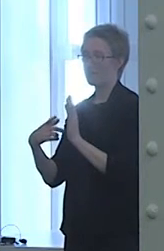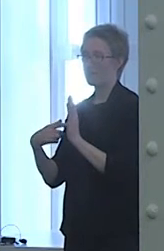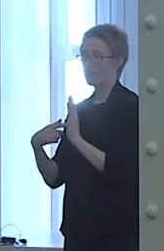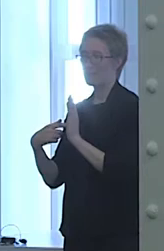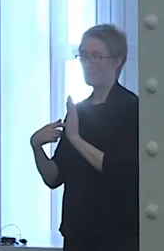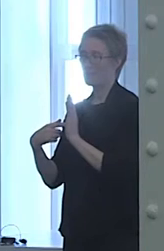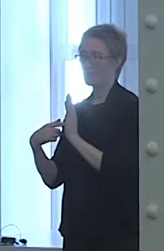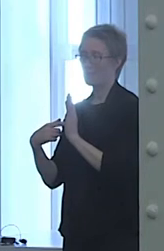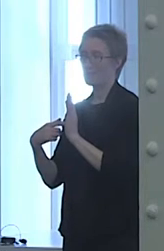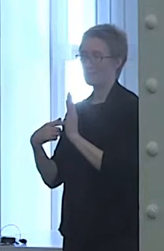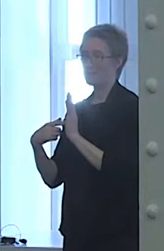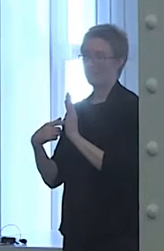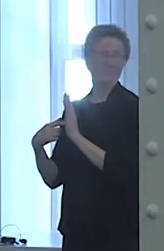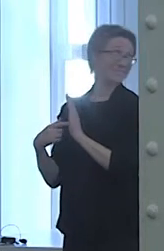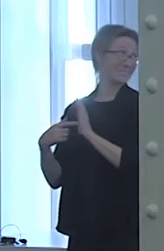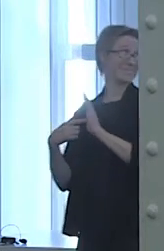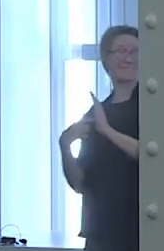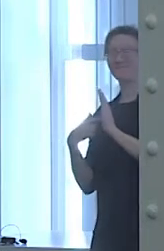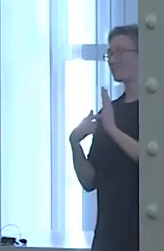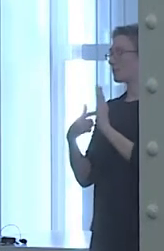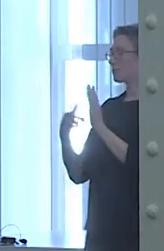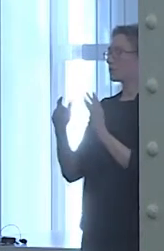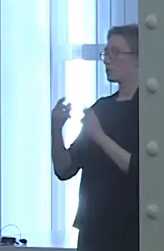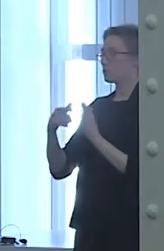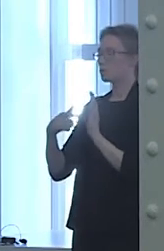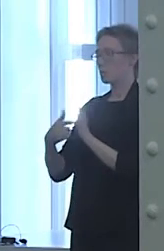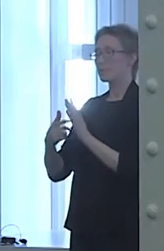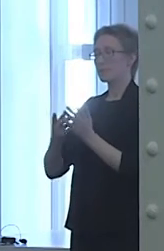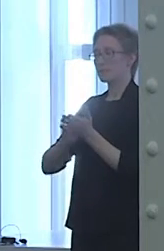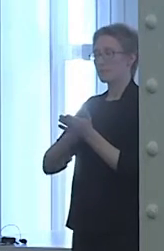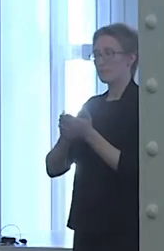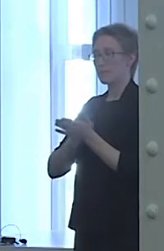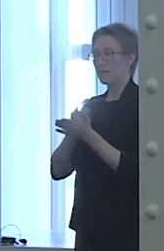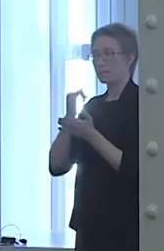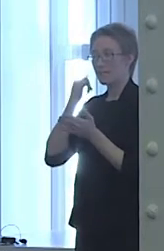says they want their family involved. A few years ago, I experienced this